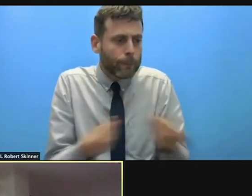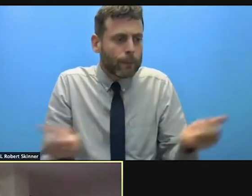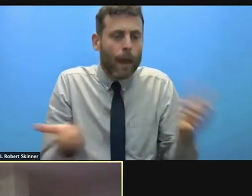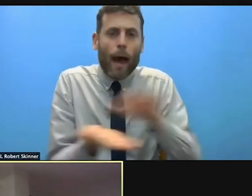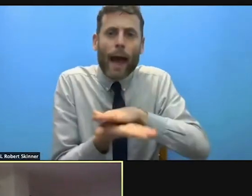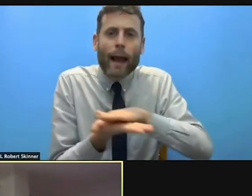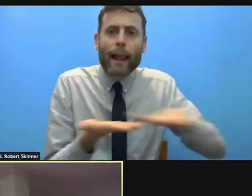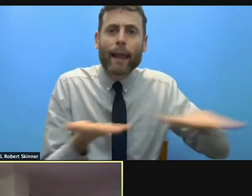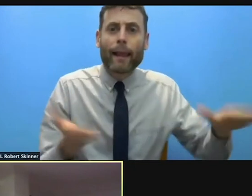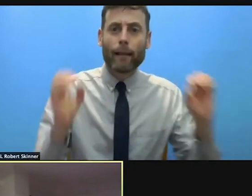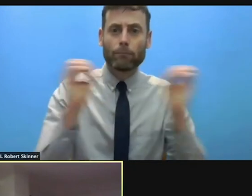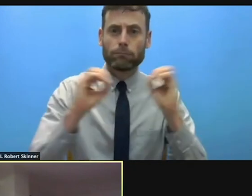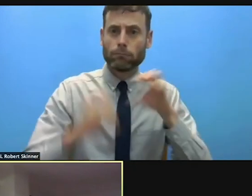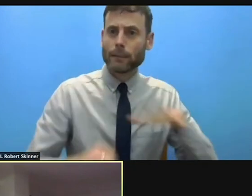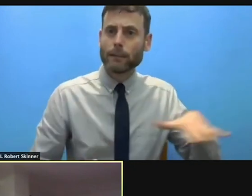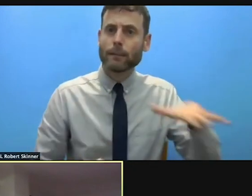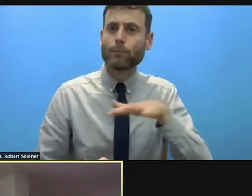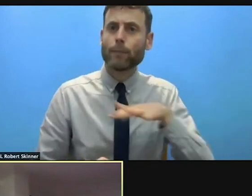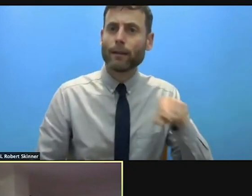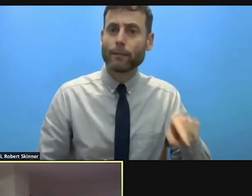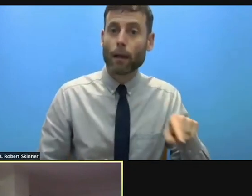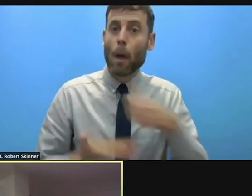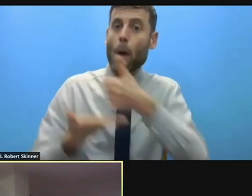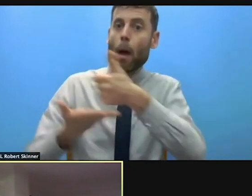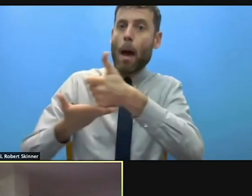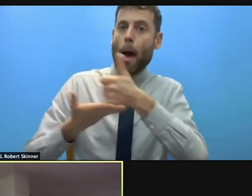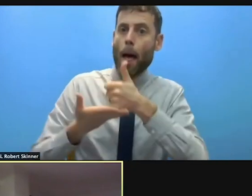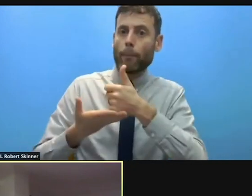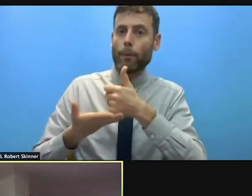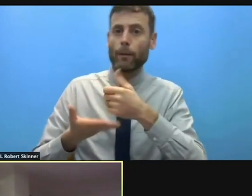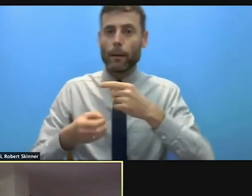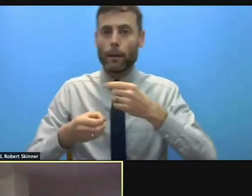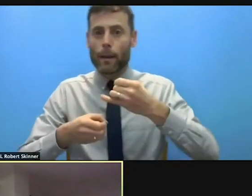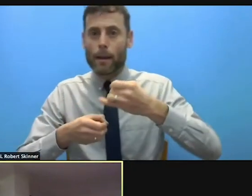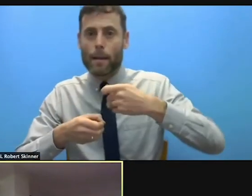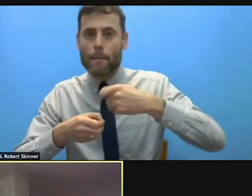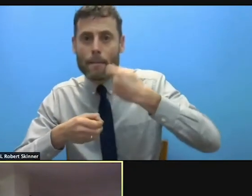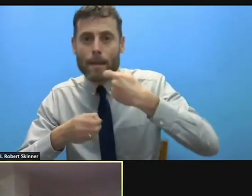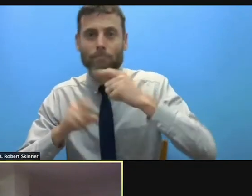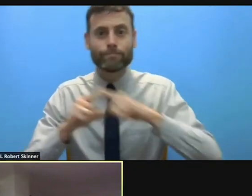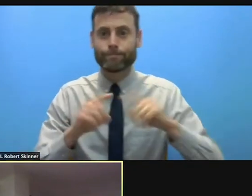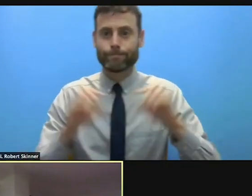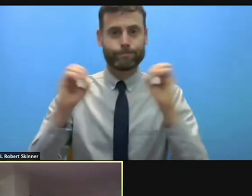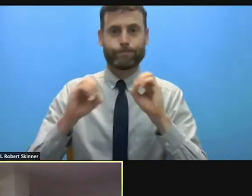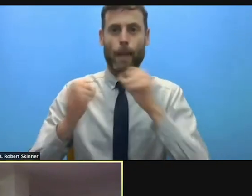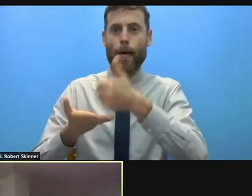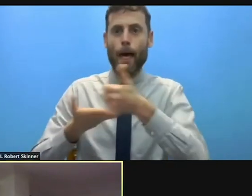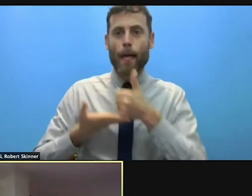by COVID 19, have lost their livelihoods into the ongoing crisis. They're sliding